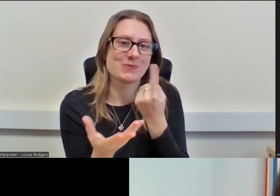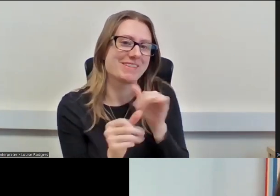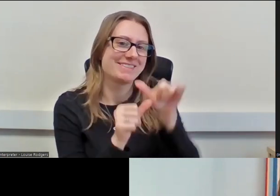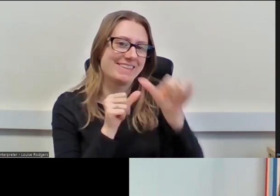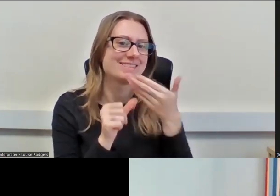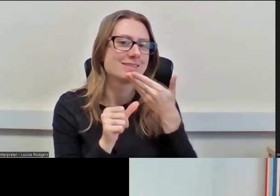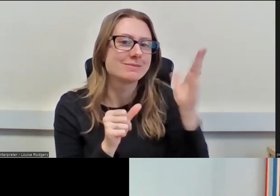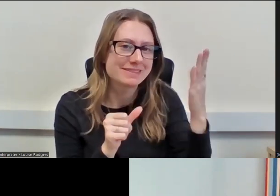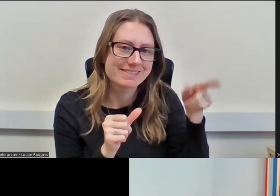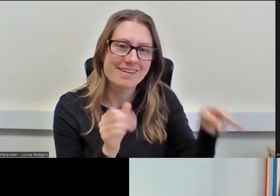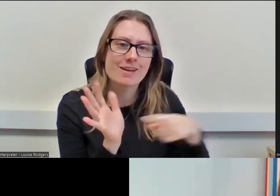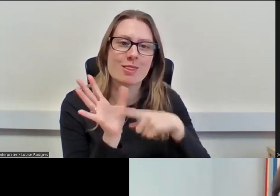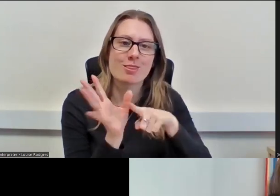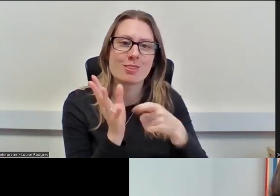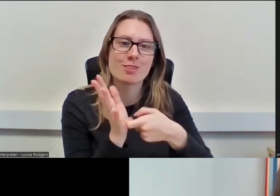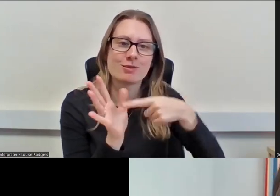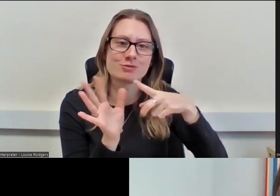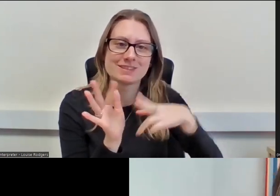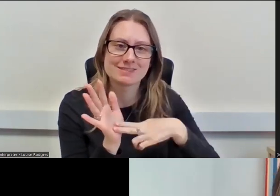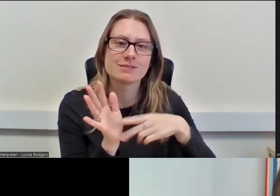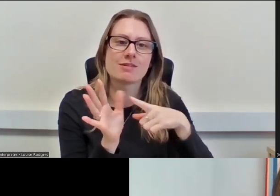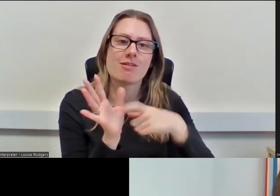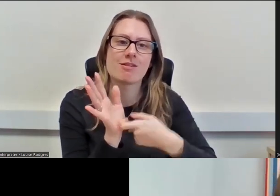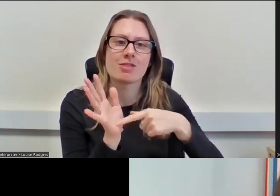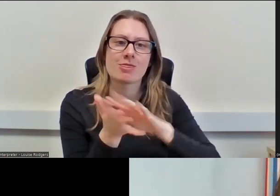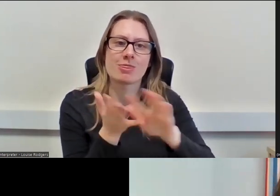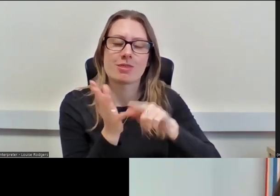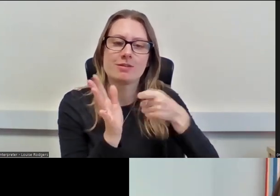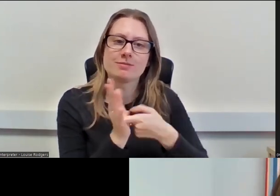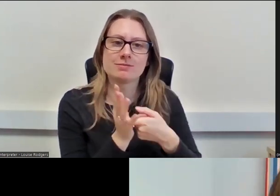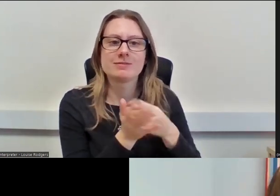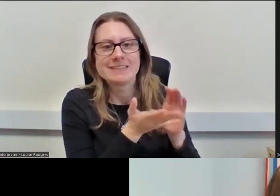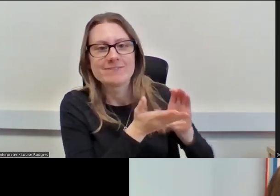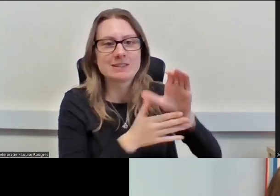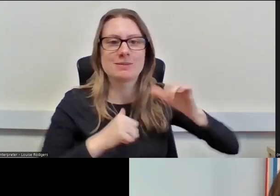speaker Lauren Arthur is the Engagement Investment Manager at National Lottery Heritage Fund.